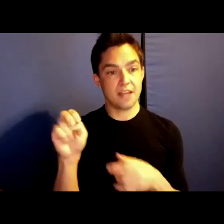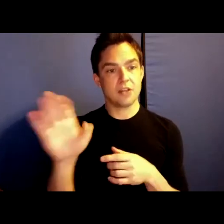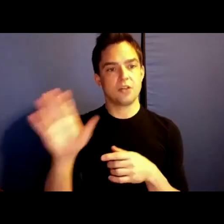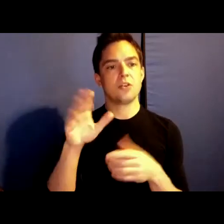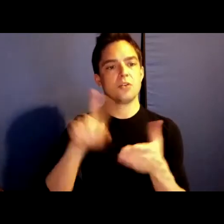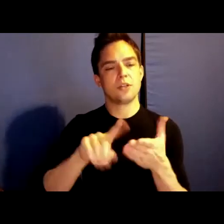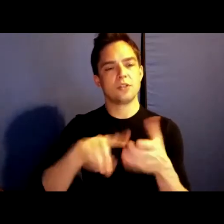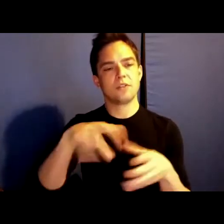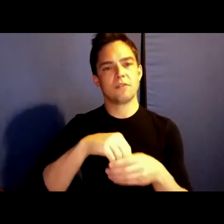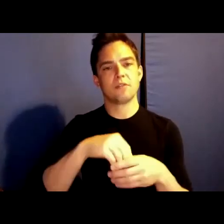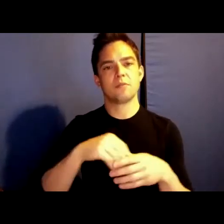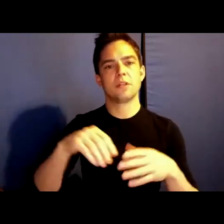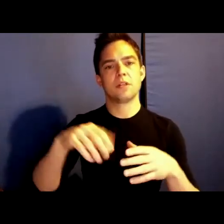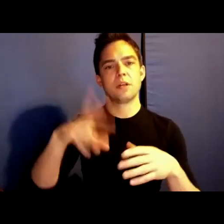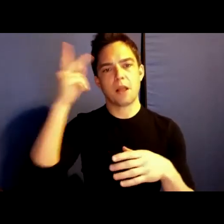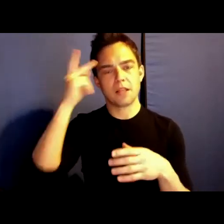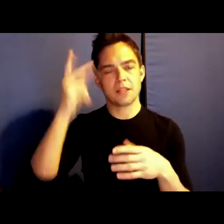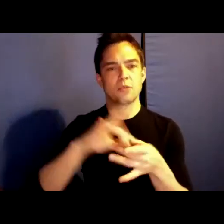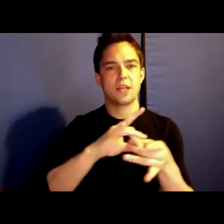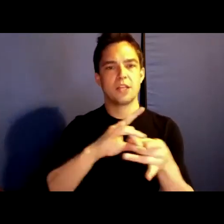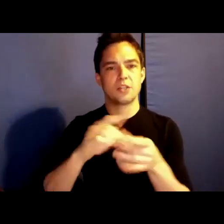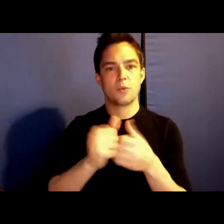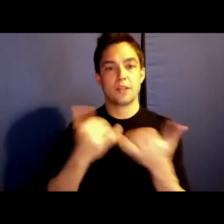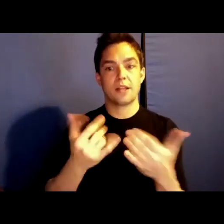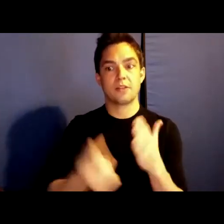and relationality in contemporary urban India. .